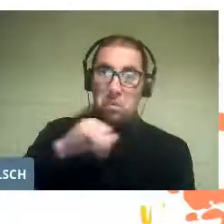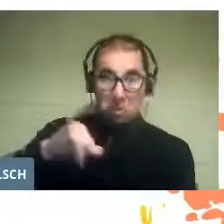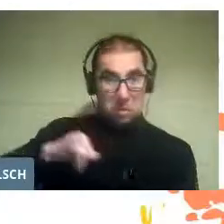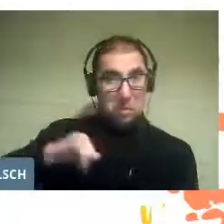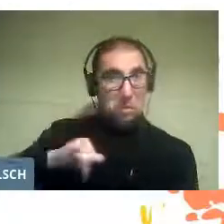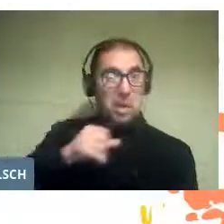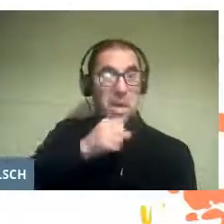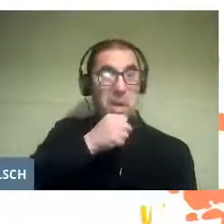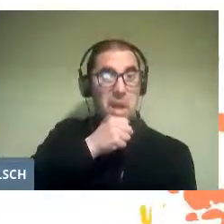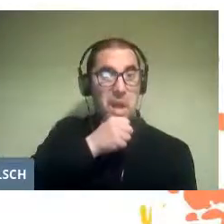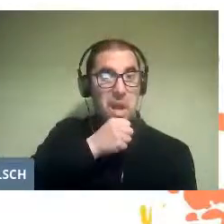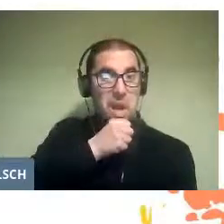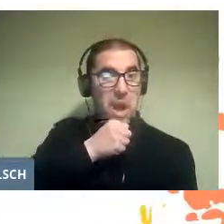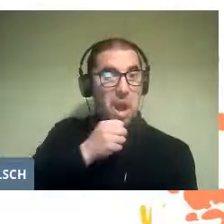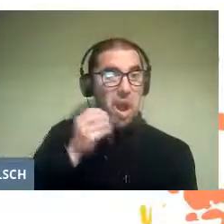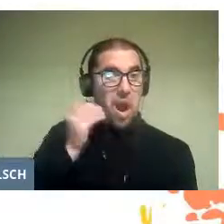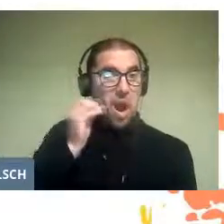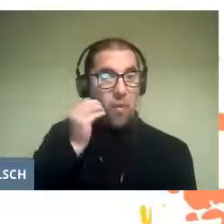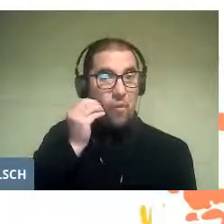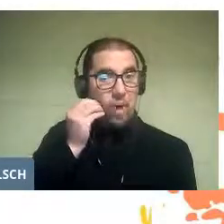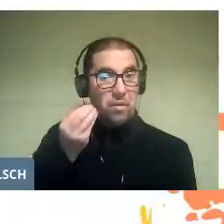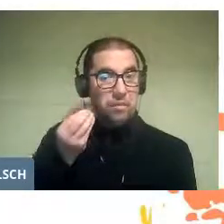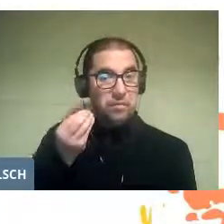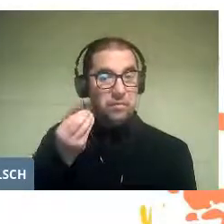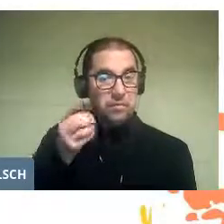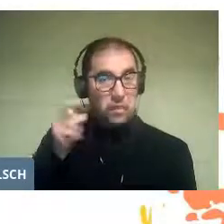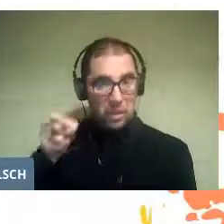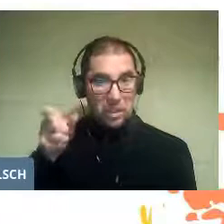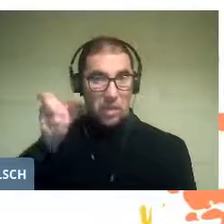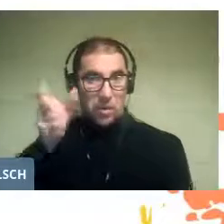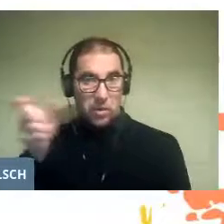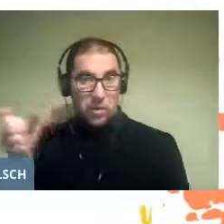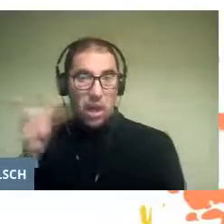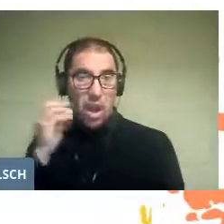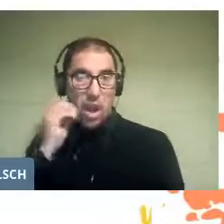That allows the coexistence of that generation with their grandchildren.